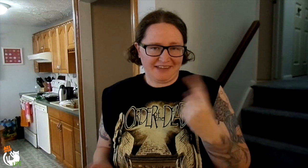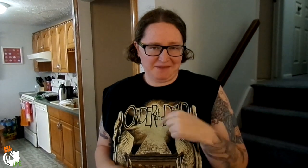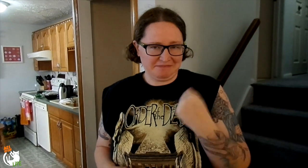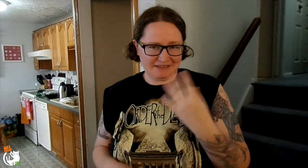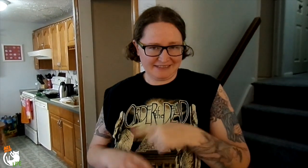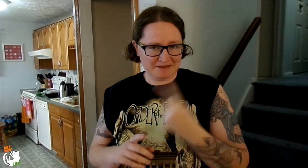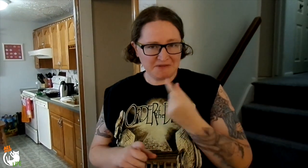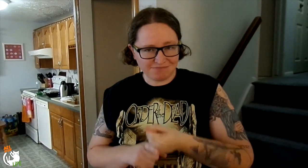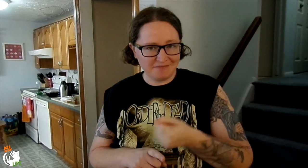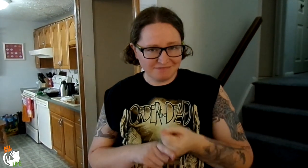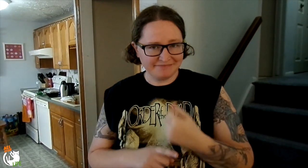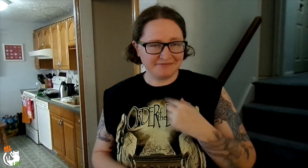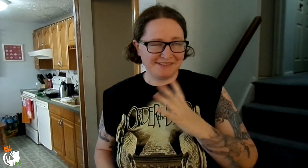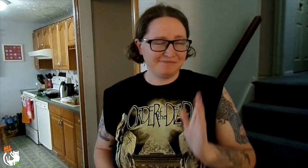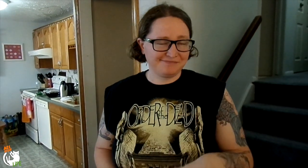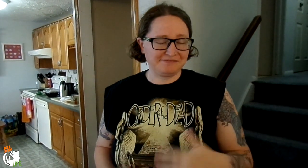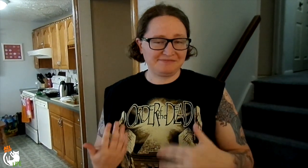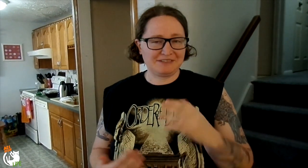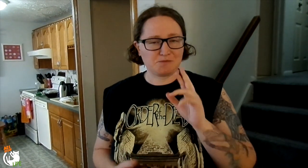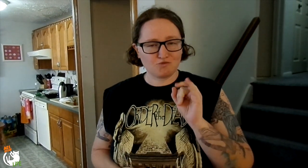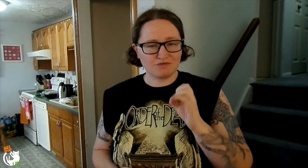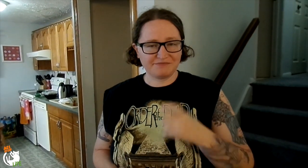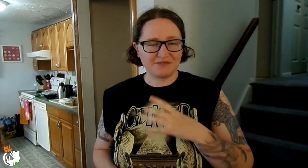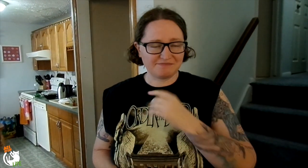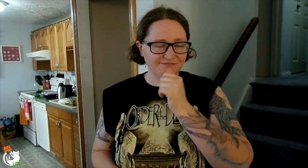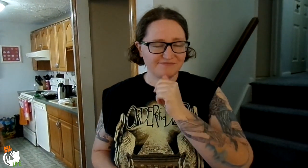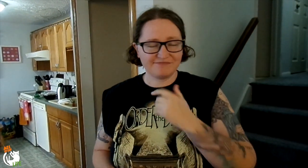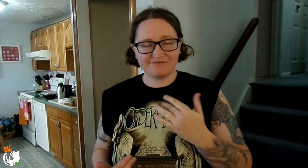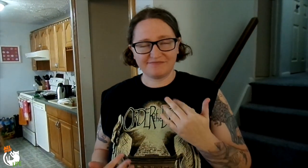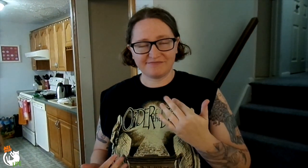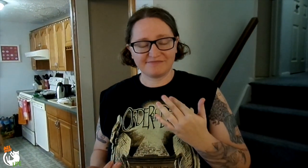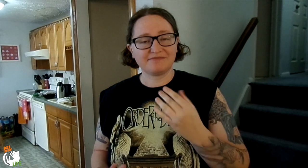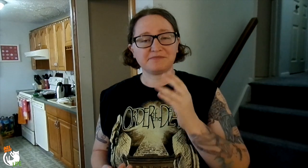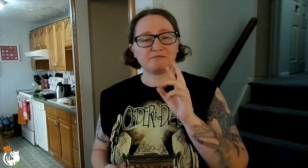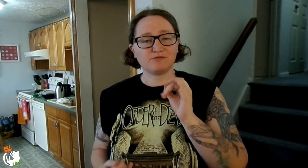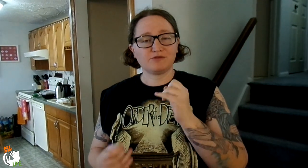It happens. You know it's happened a few times I hit my foot. I had a bruise. No biggie.